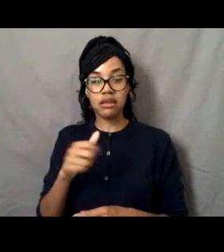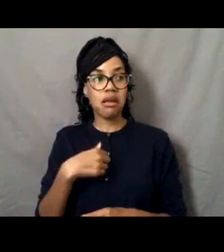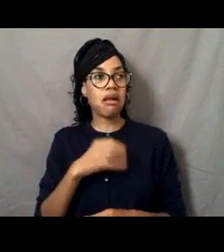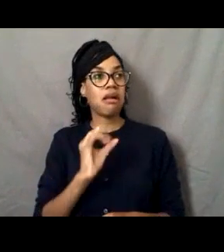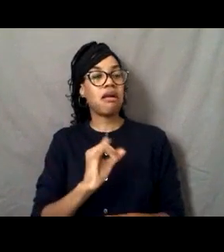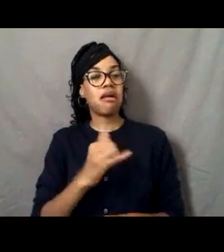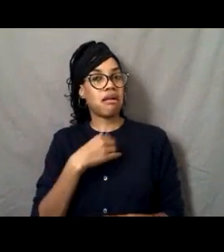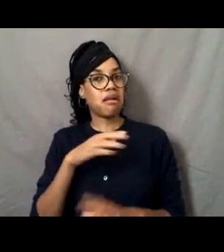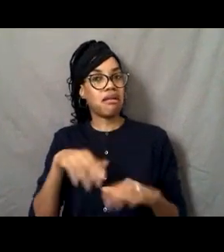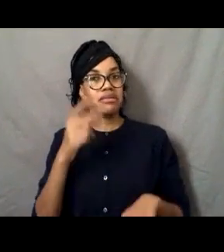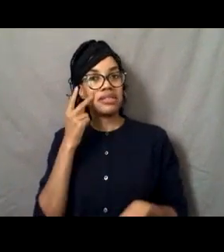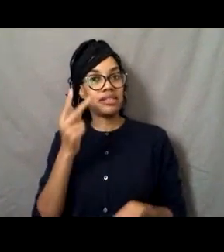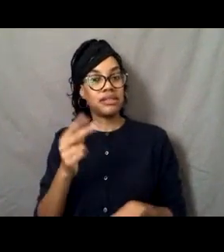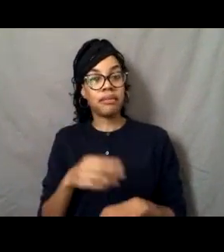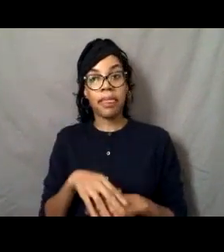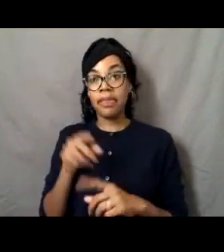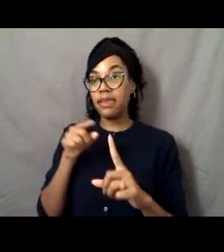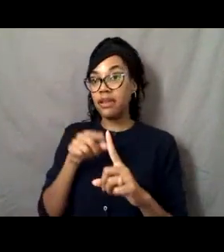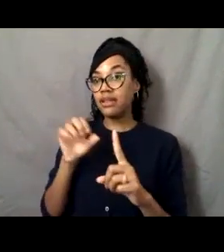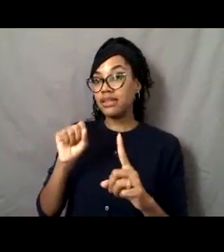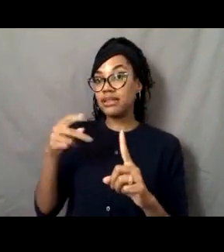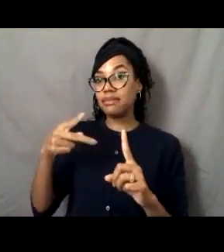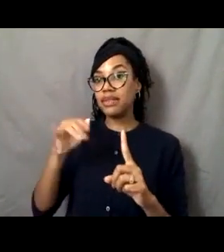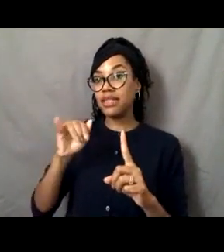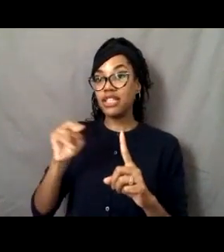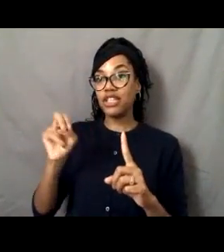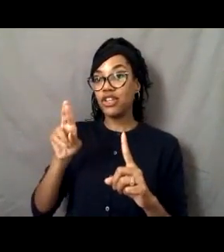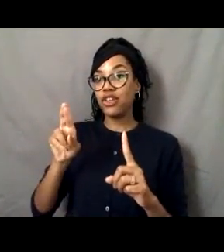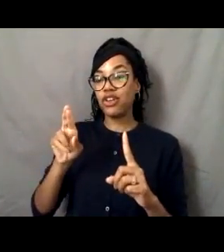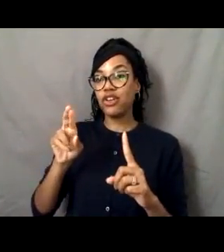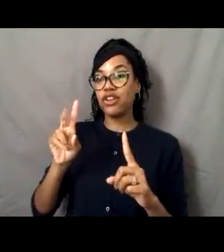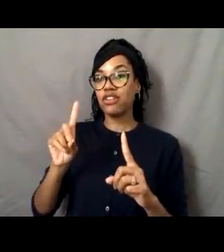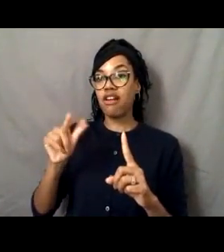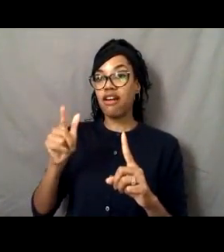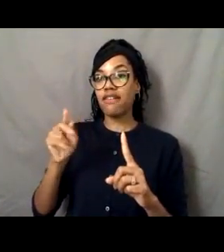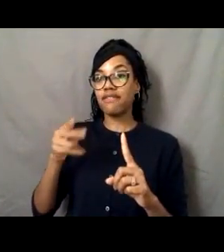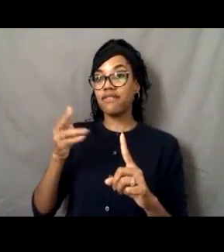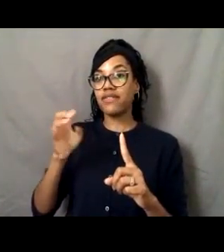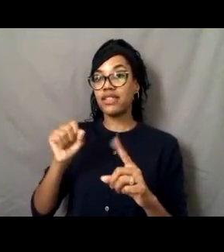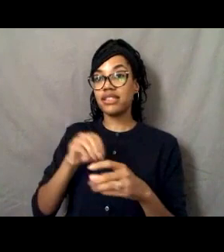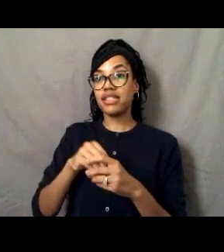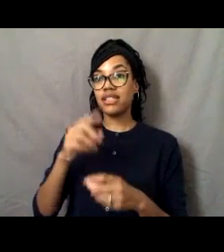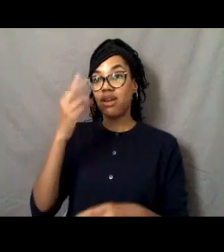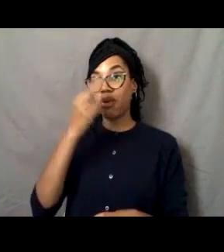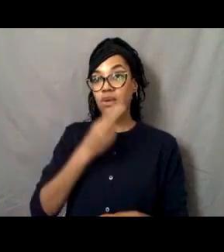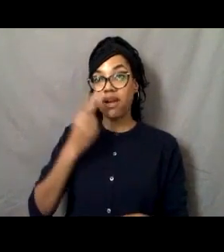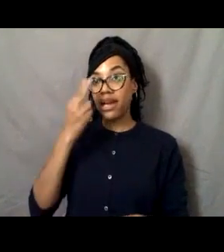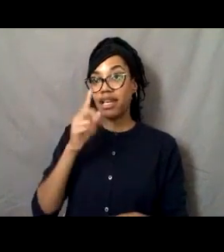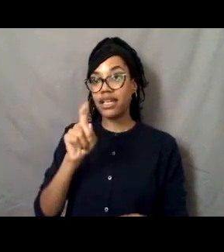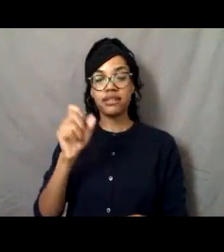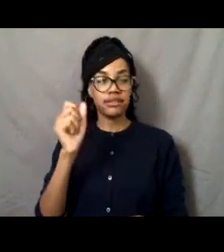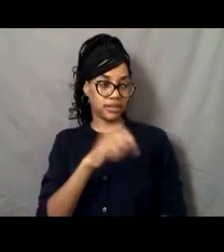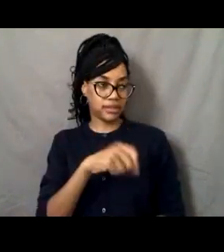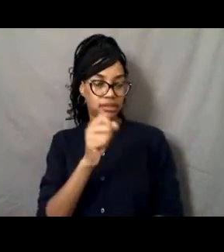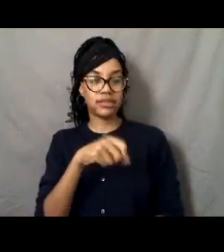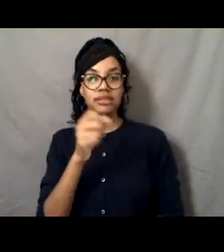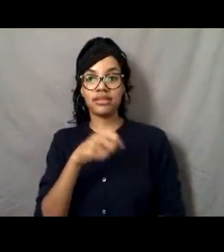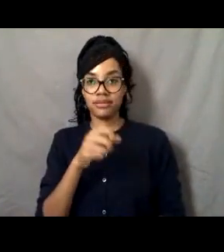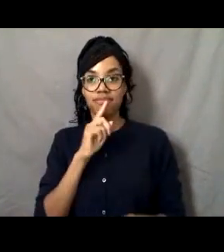[Lisa] Have you seen spinner dol... Did you see spinner dolphins when you were in Hawaii? Yes. Yes, actually I did.